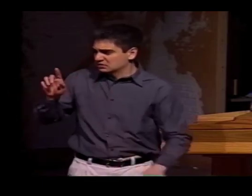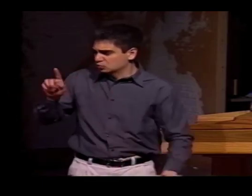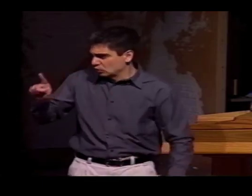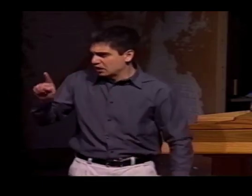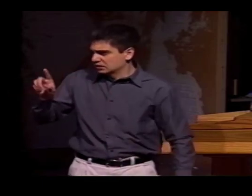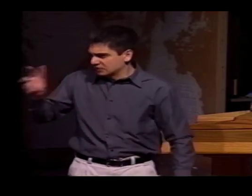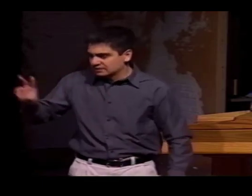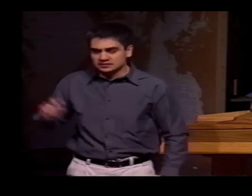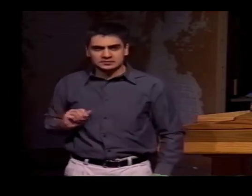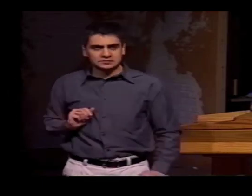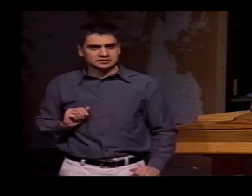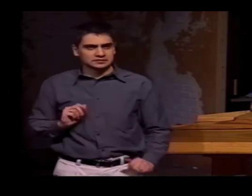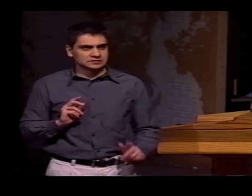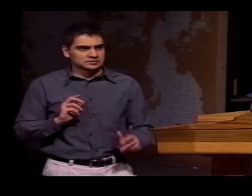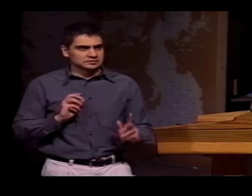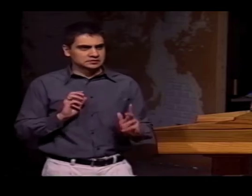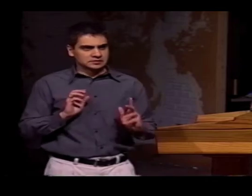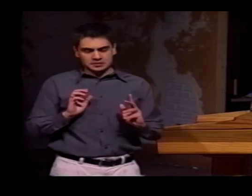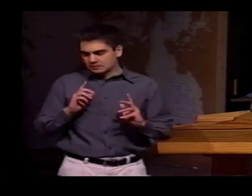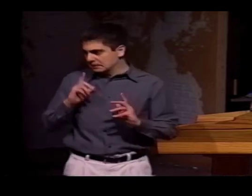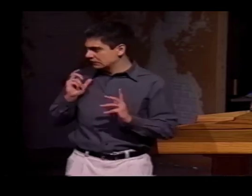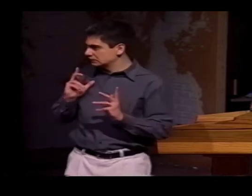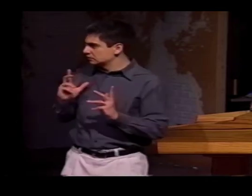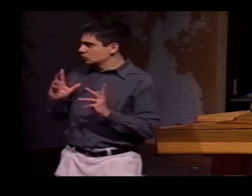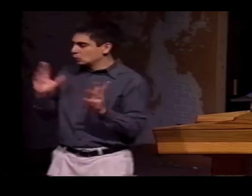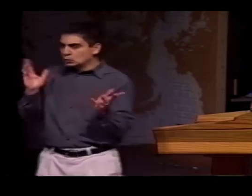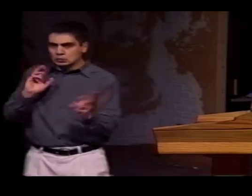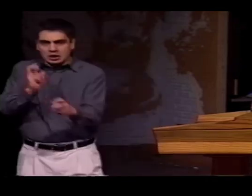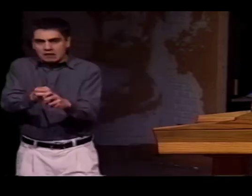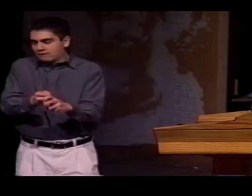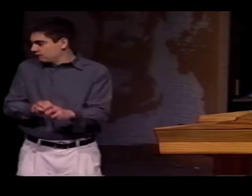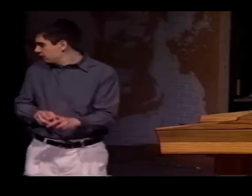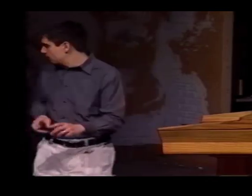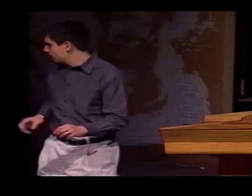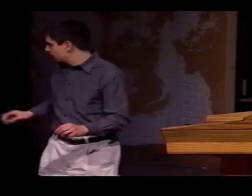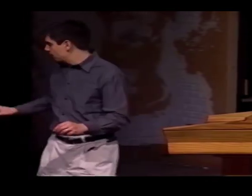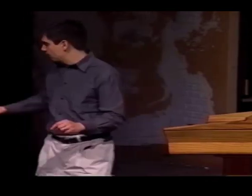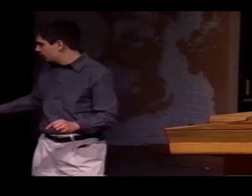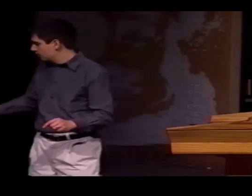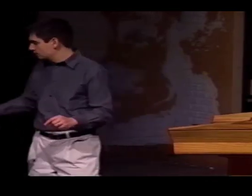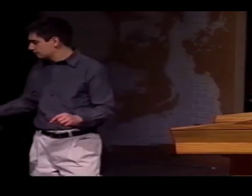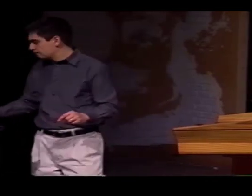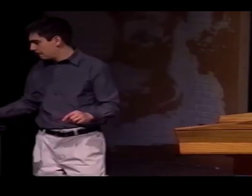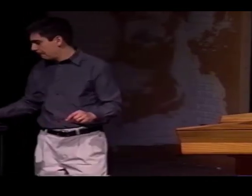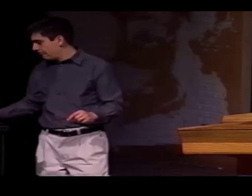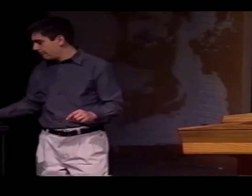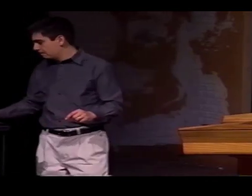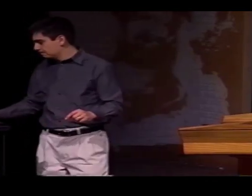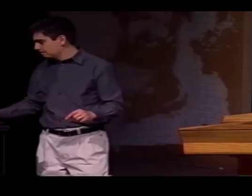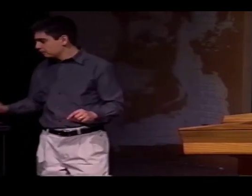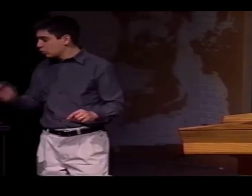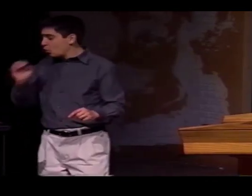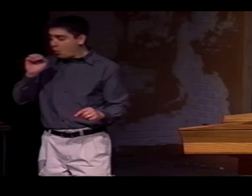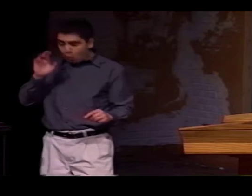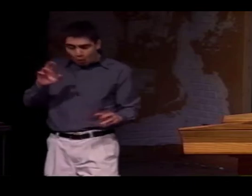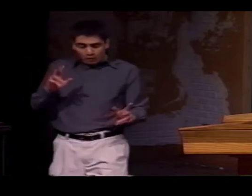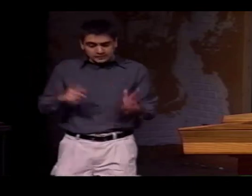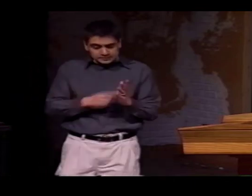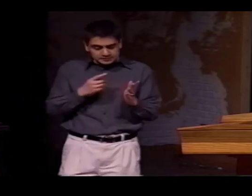SO... THAT WAS ONE STRATEGY THAT WAS DEVELOPED. IT WAS REALLY HARD FOR THEM TO COMMUNICATE NUMBERS